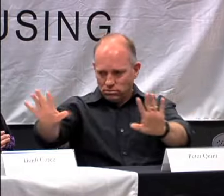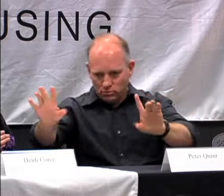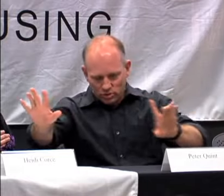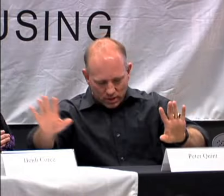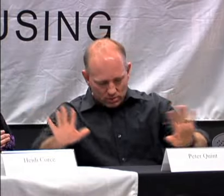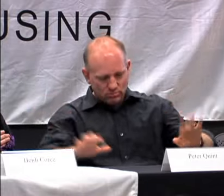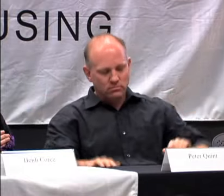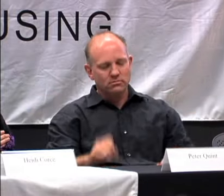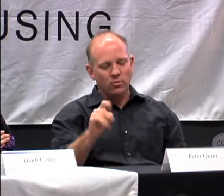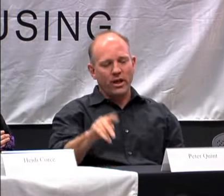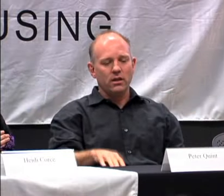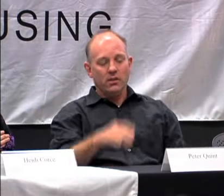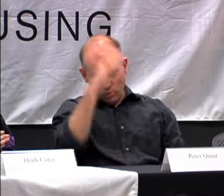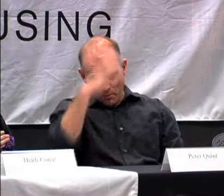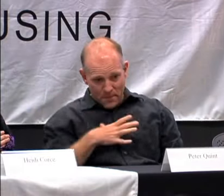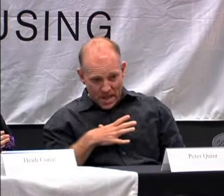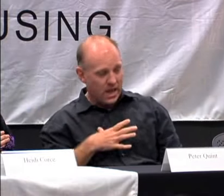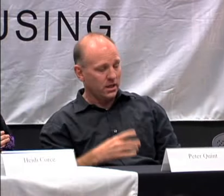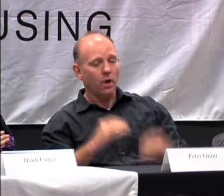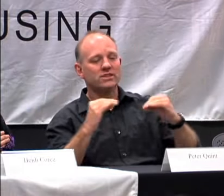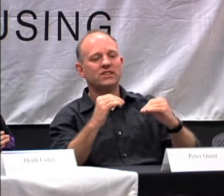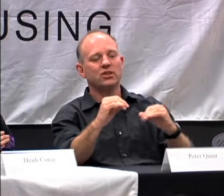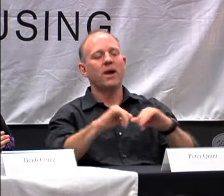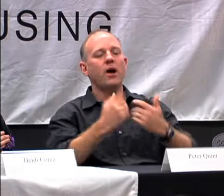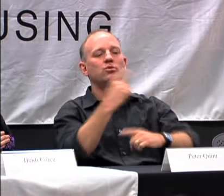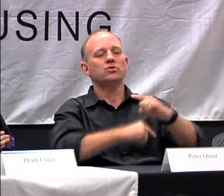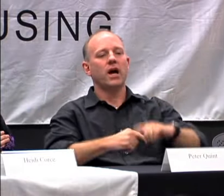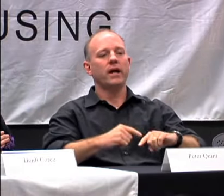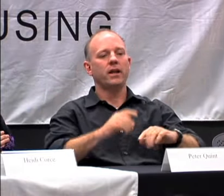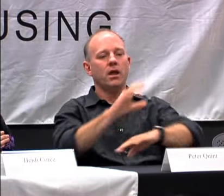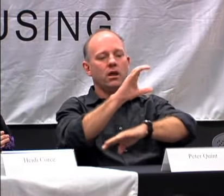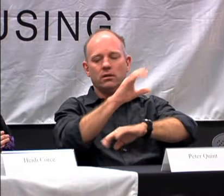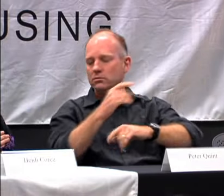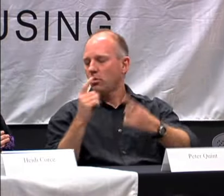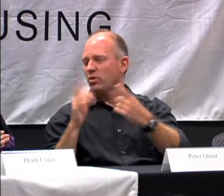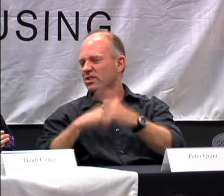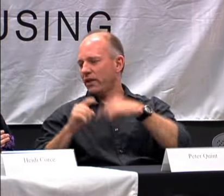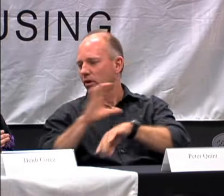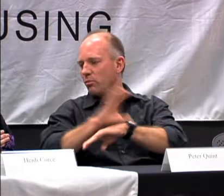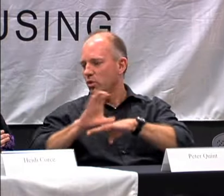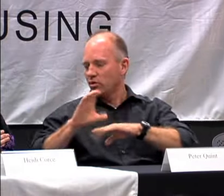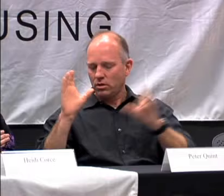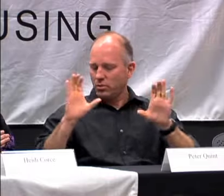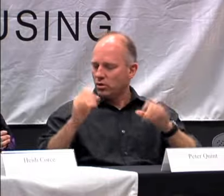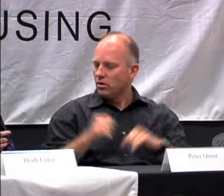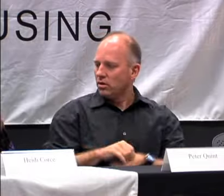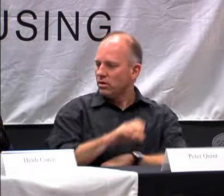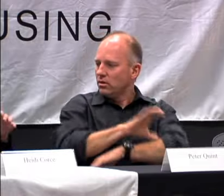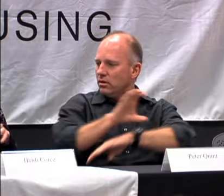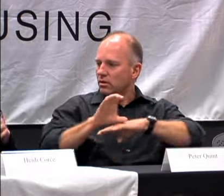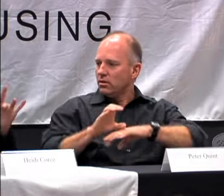DID, I SAID, OKAY, WAIT, HOLD ON. I GOT THE CLERK AND I WAS GOING TO TEACH